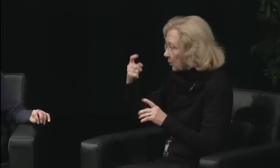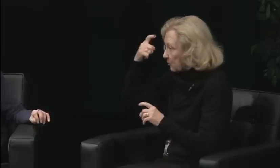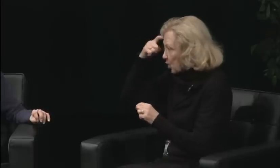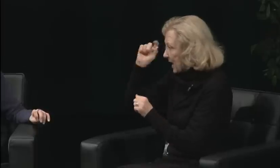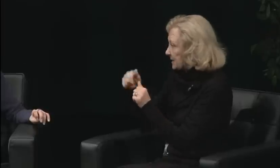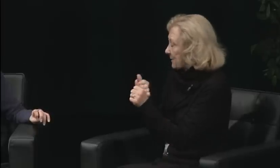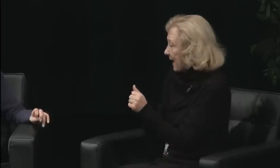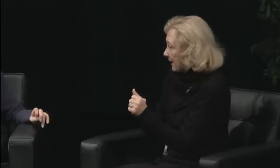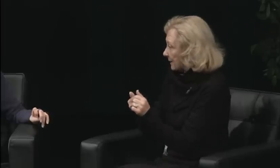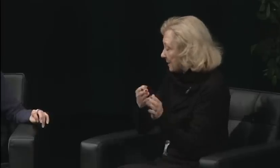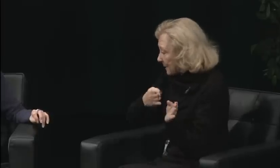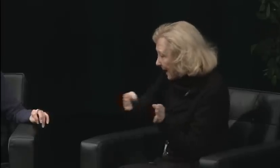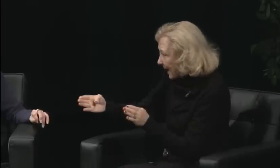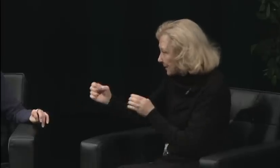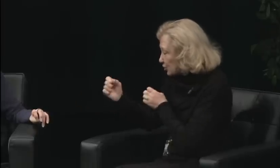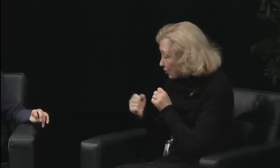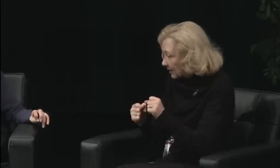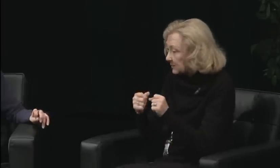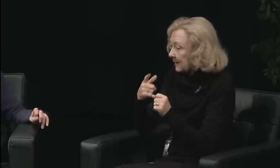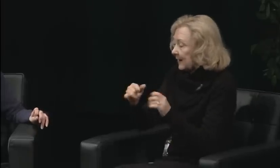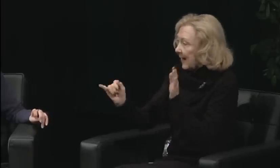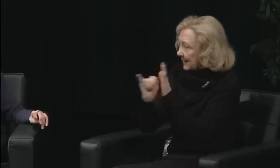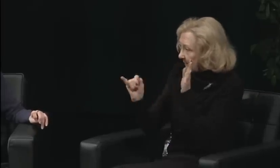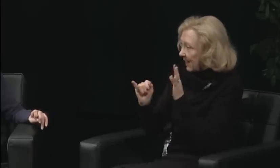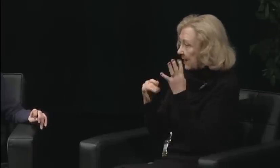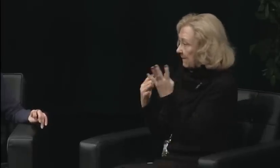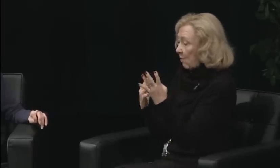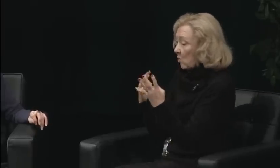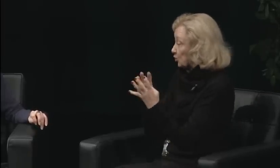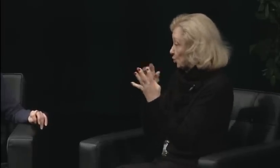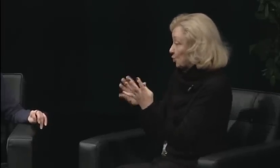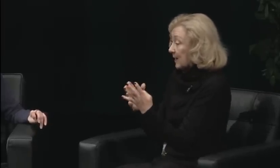Absolutely. Would you like to add to that, Jane? You're right.